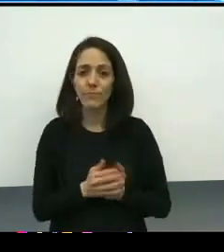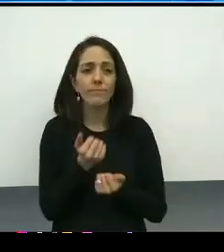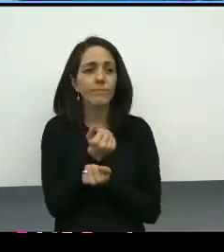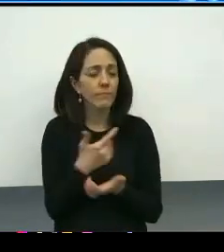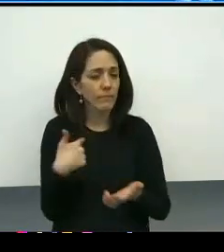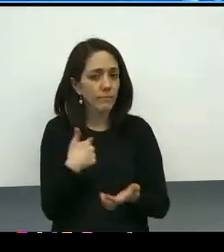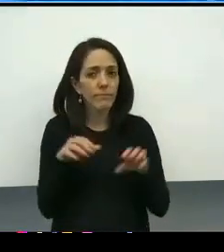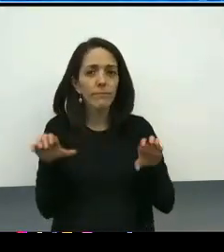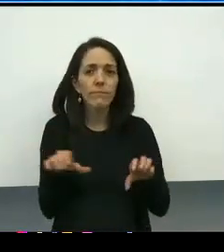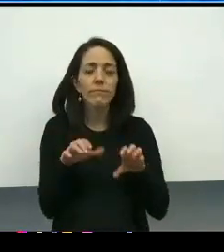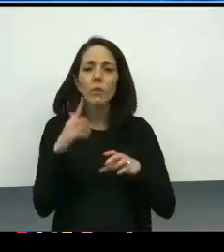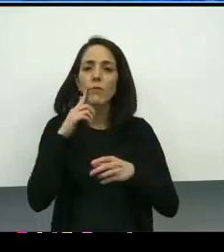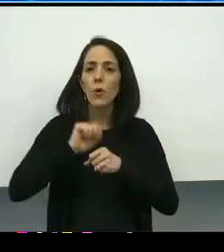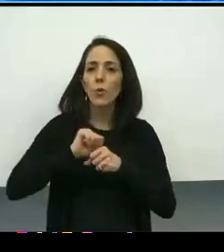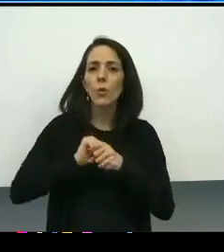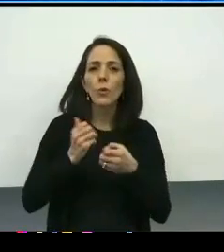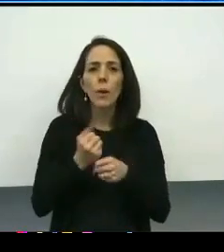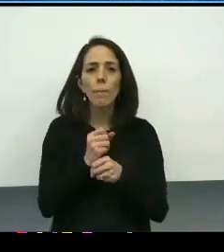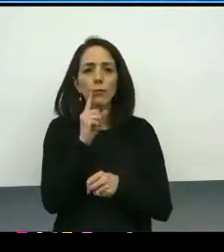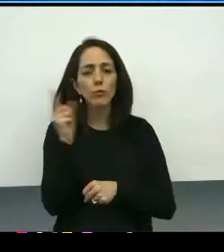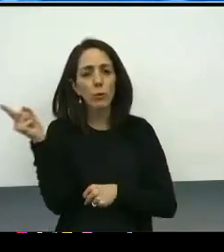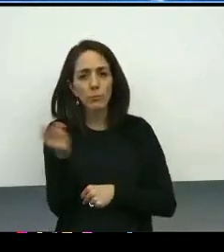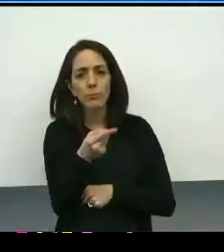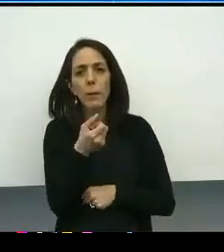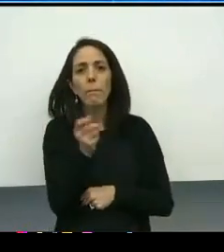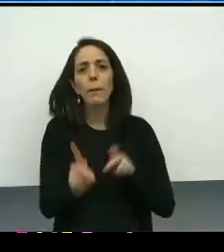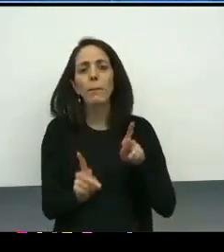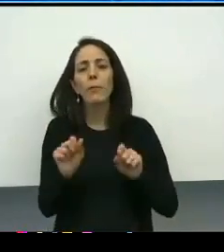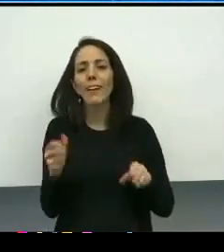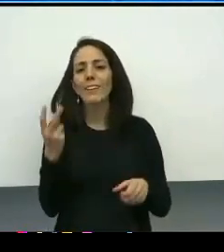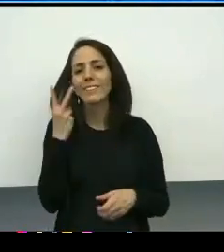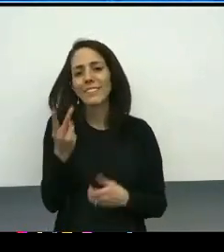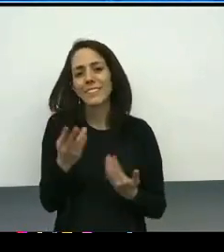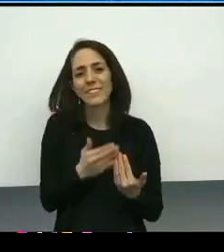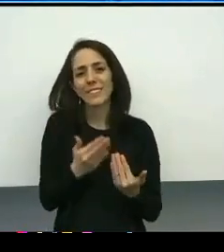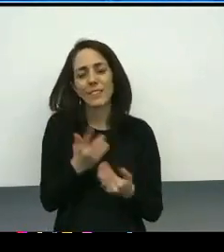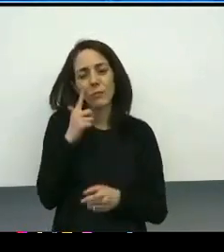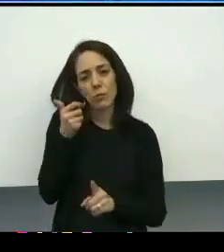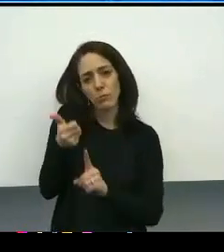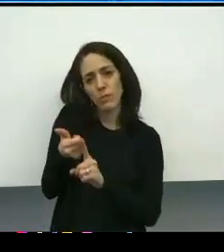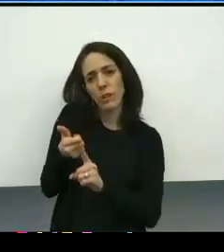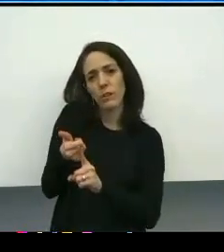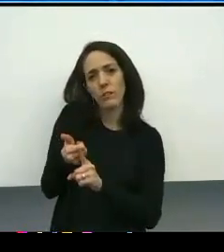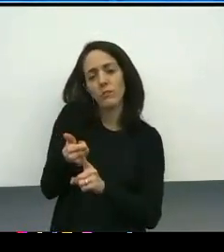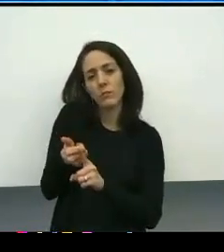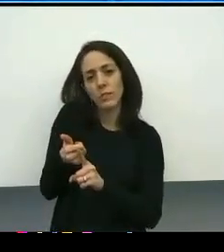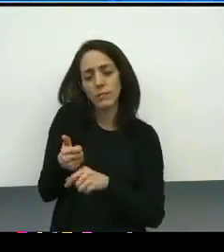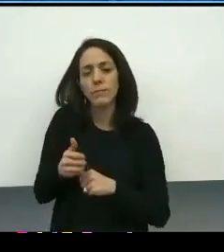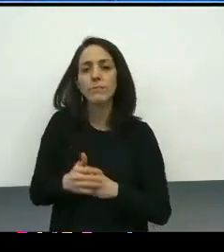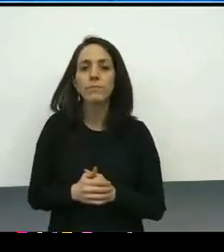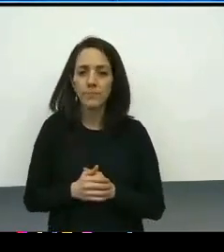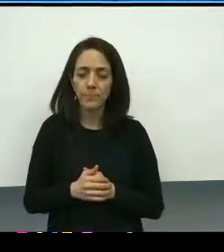we wanna make sure that folks can get their hands and minds around it, and respond to it accordingly.